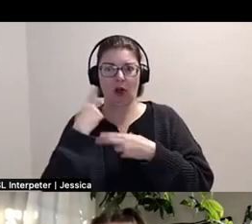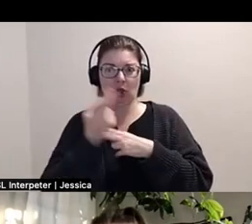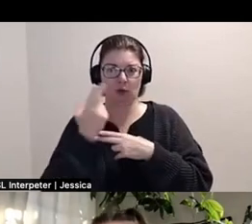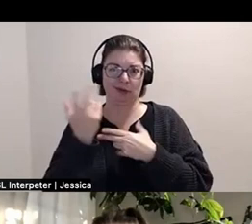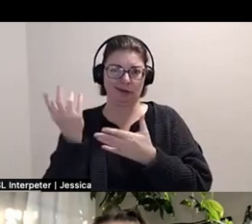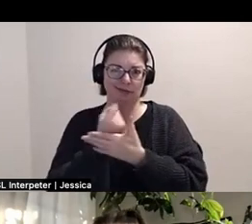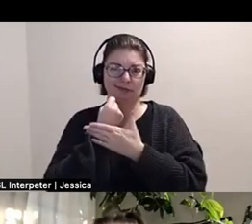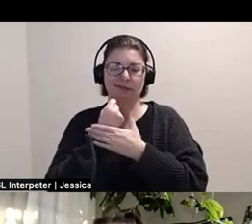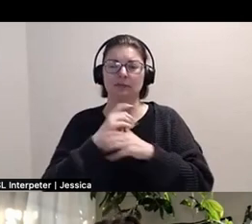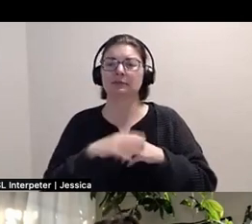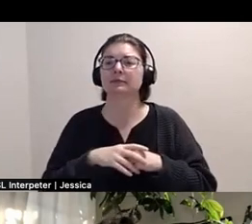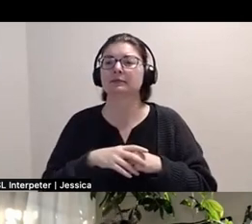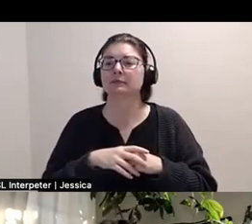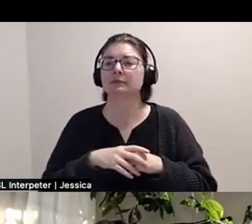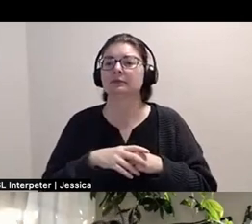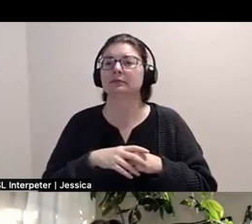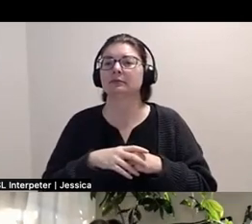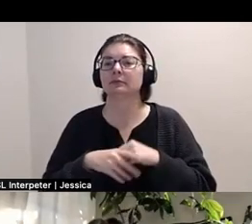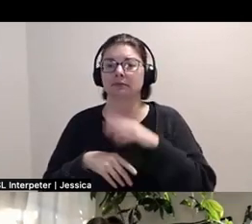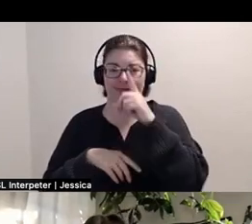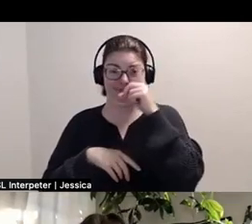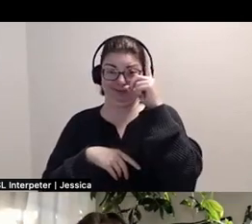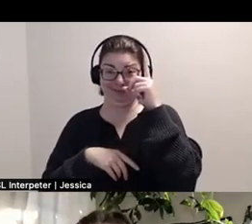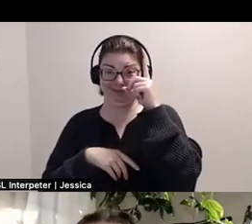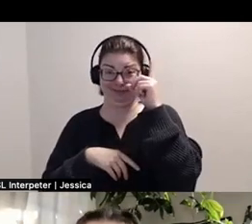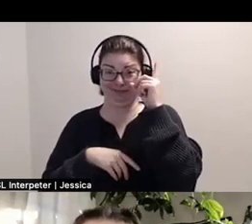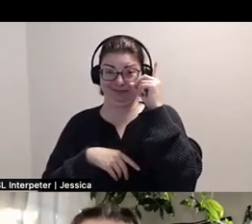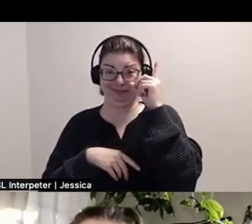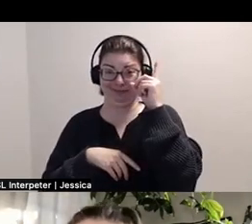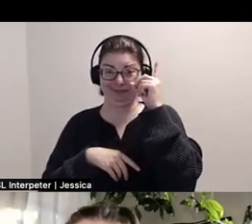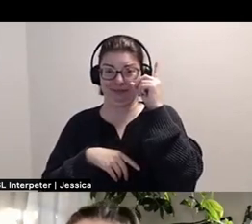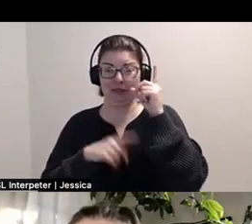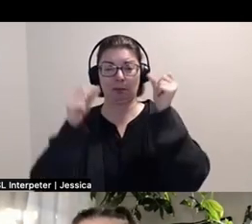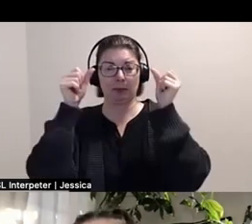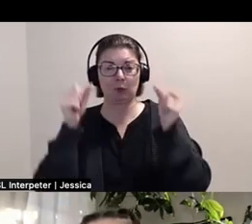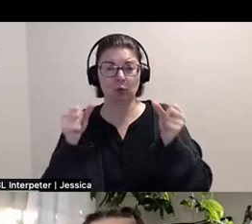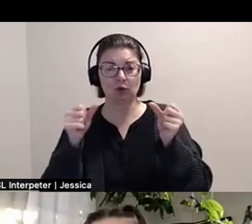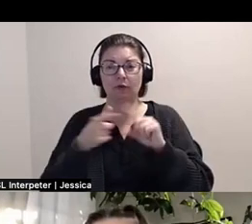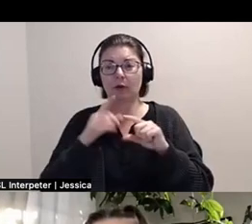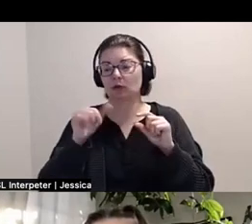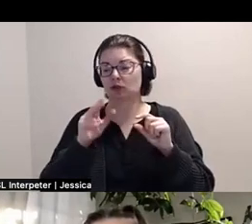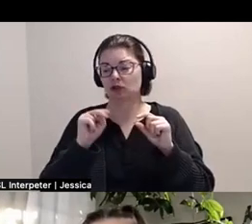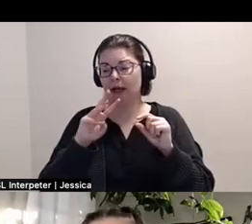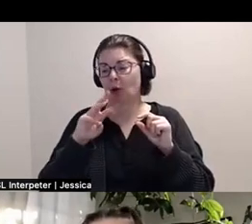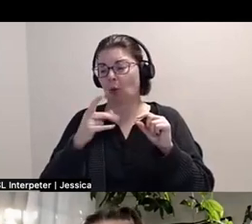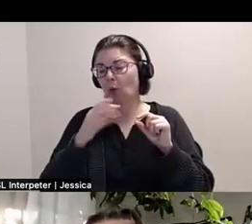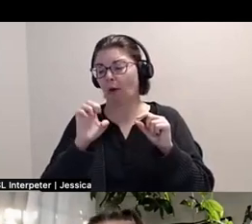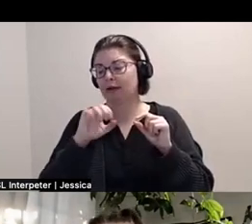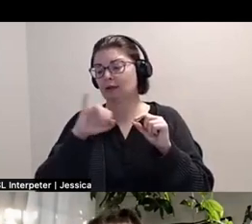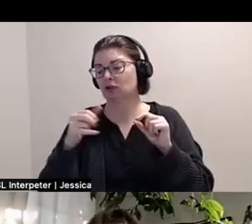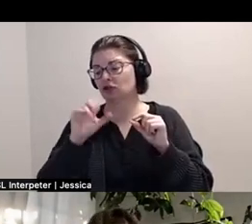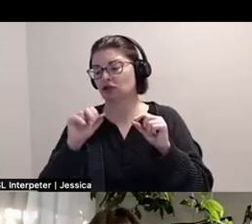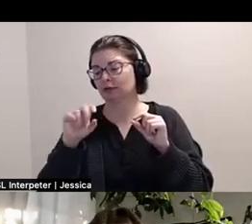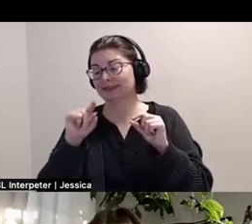And then above me is. A poster by Jen White-Johnson and it says,